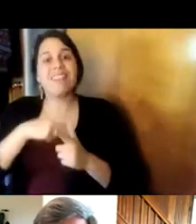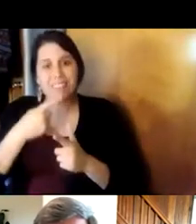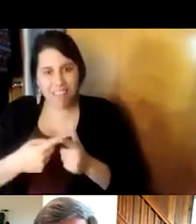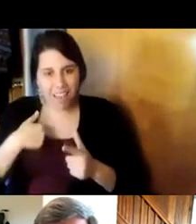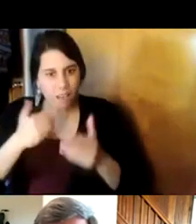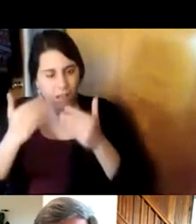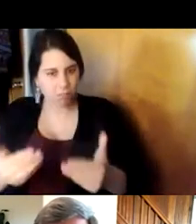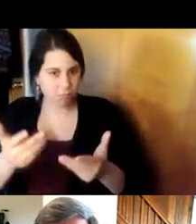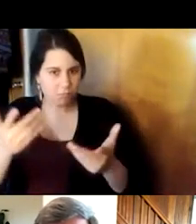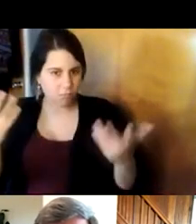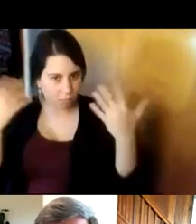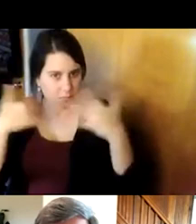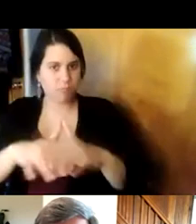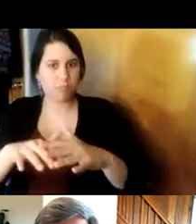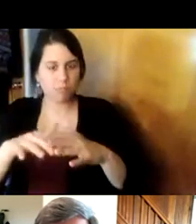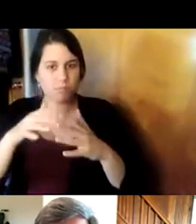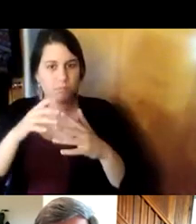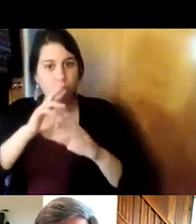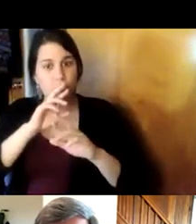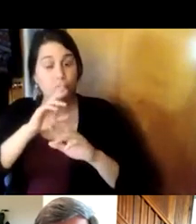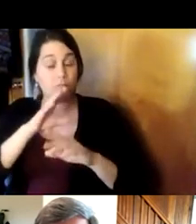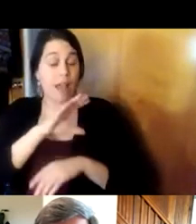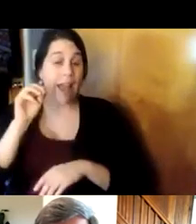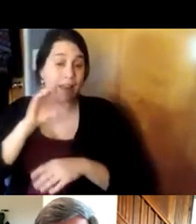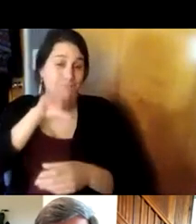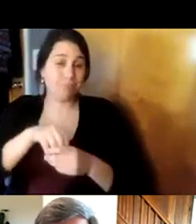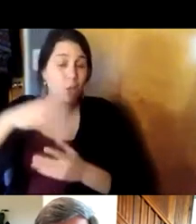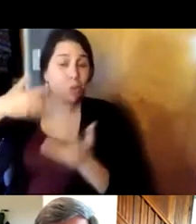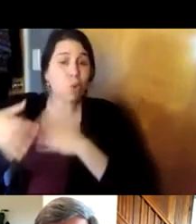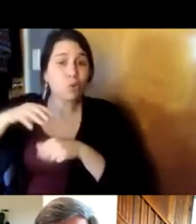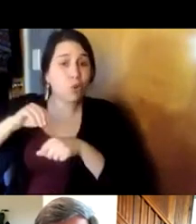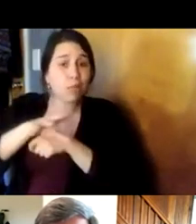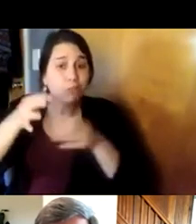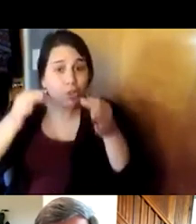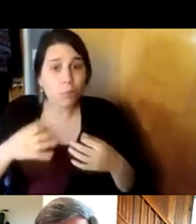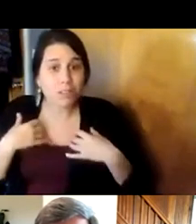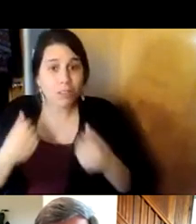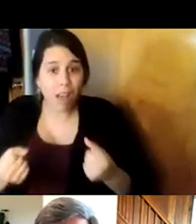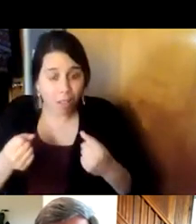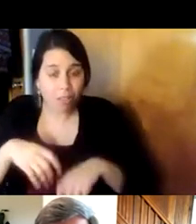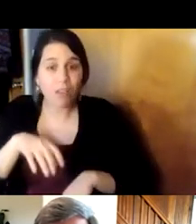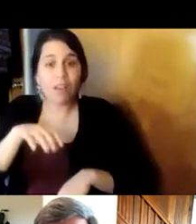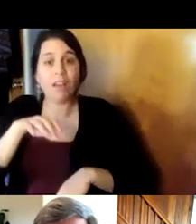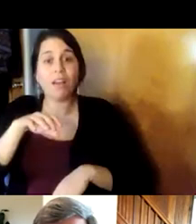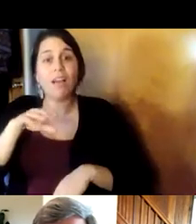able to respond to the social determinants of health being able to provide some physical health